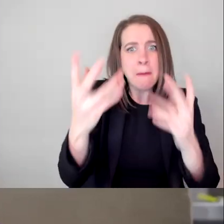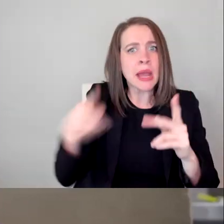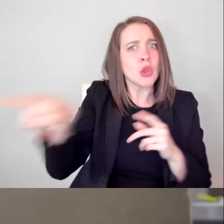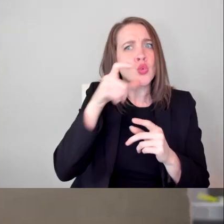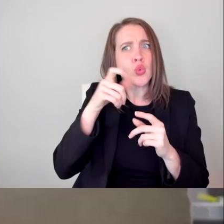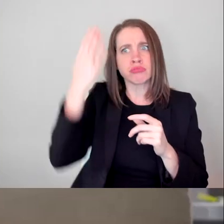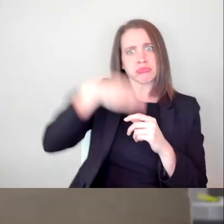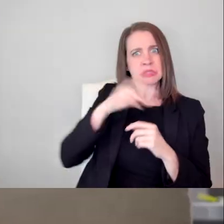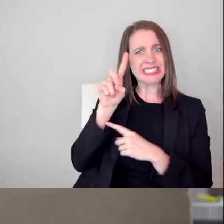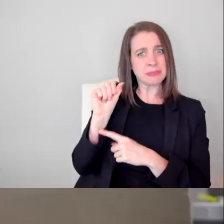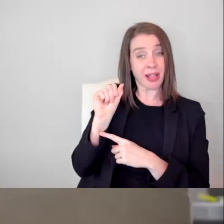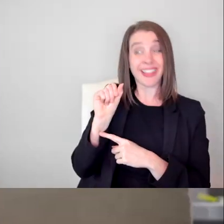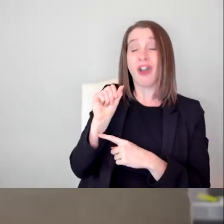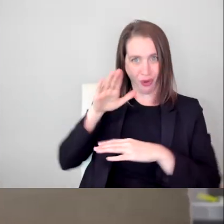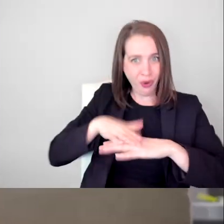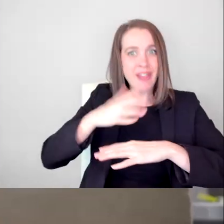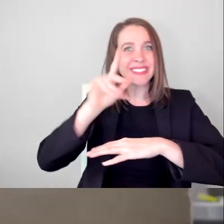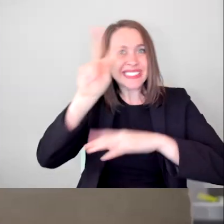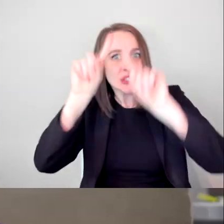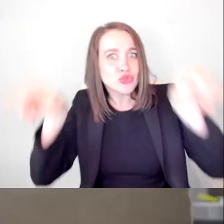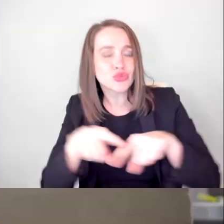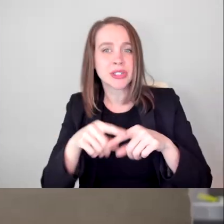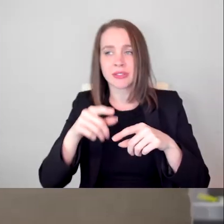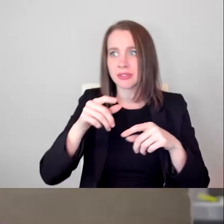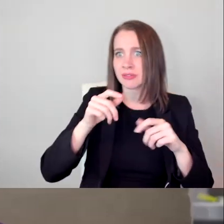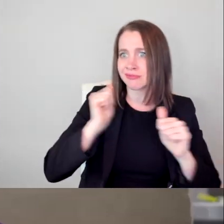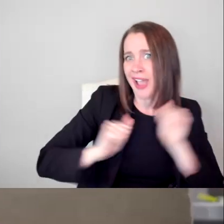because the stigma is so strong, that even celebrities feel